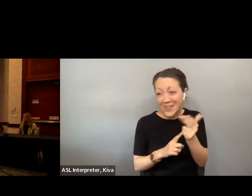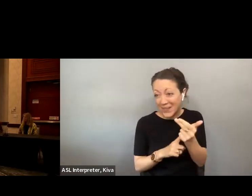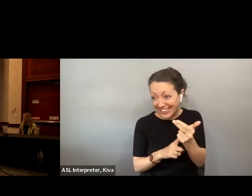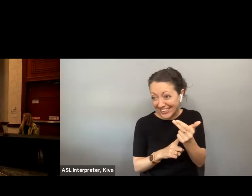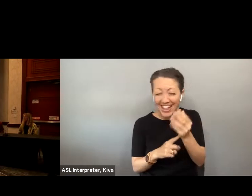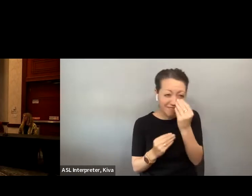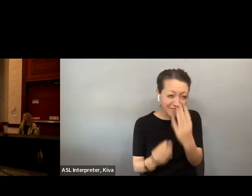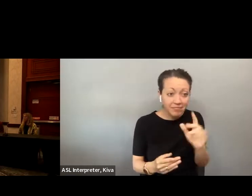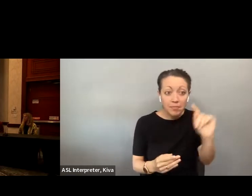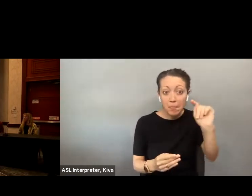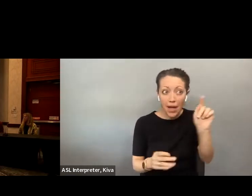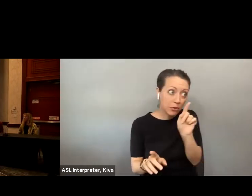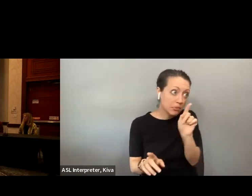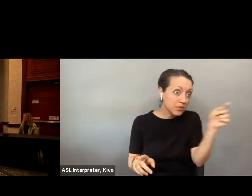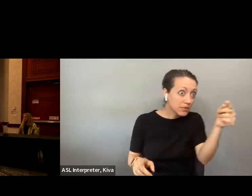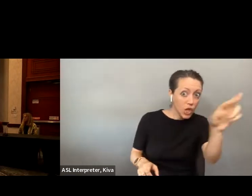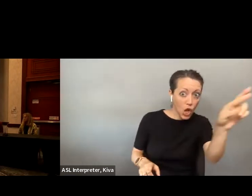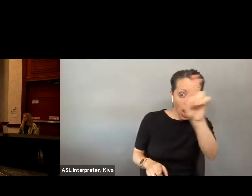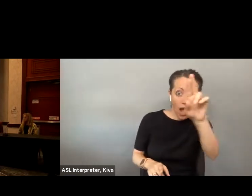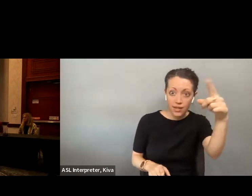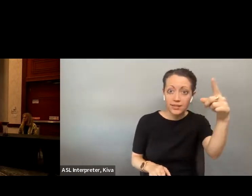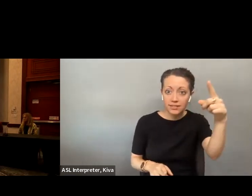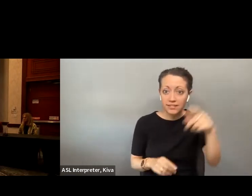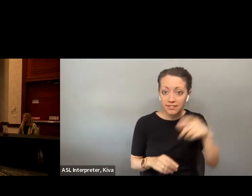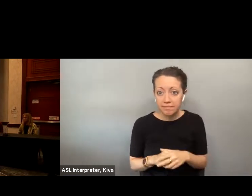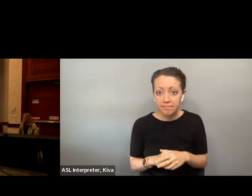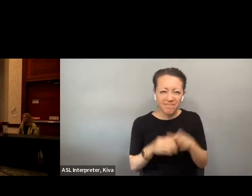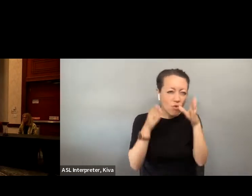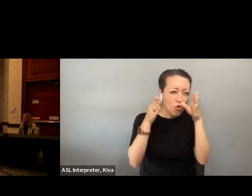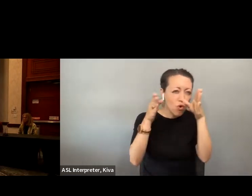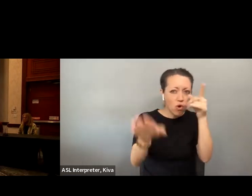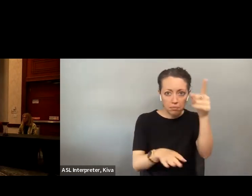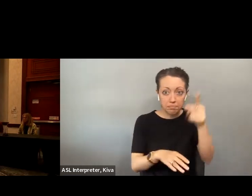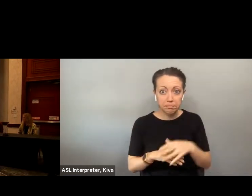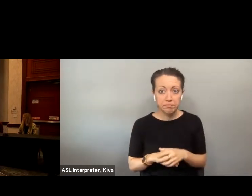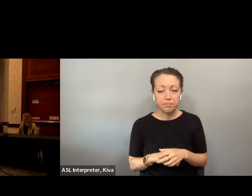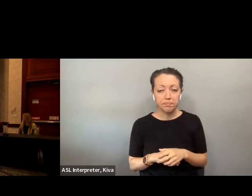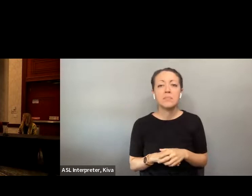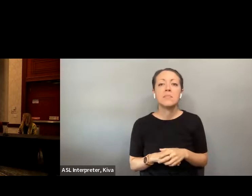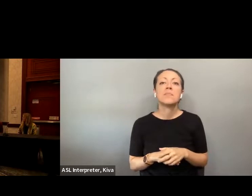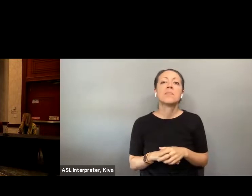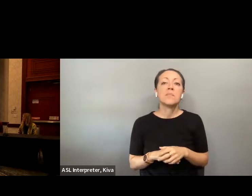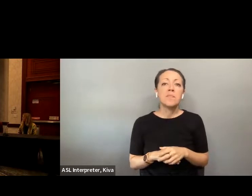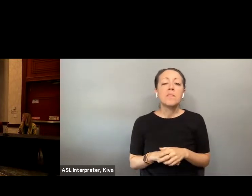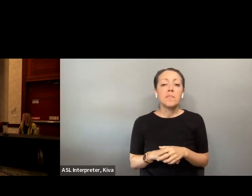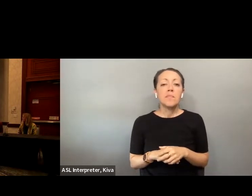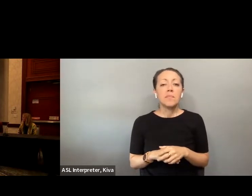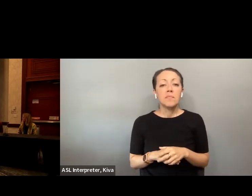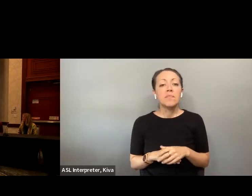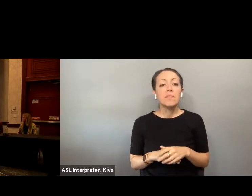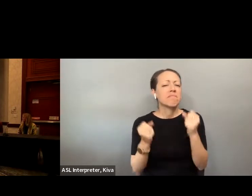and our chat monitors will relay the questions to us. For those of you who are here at the Embassy suites Hotel, the restrooms are located to your right as you exit the room at